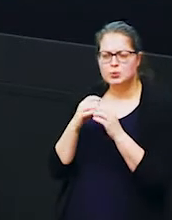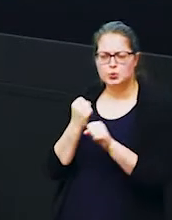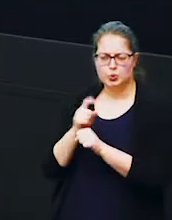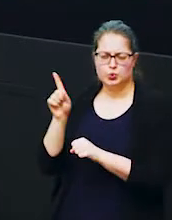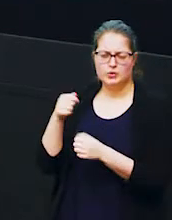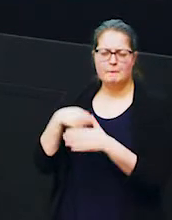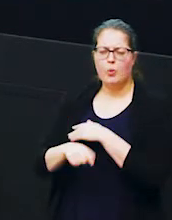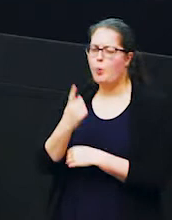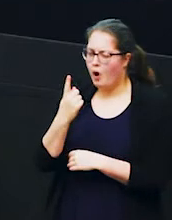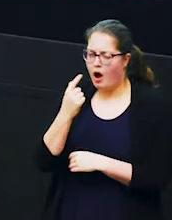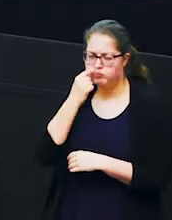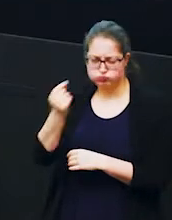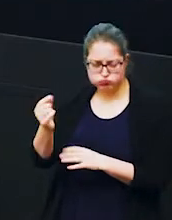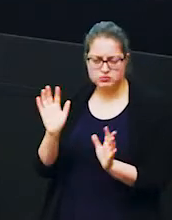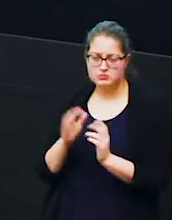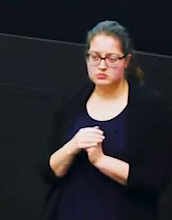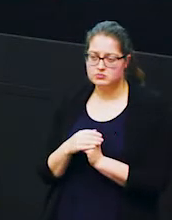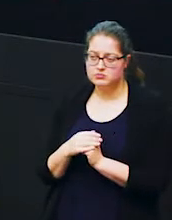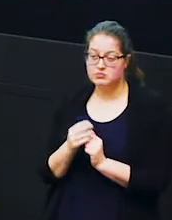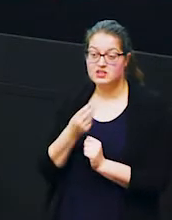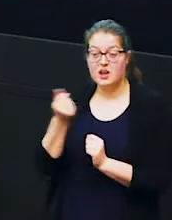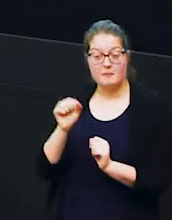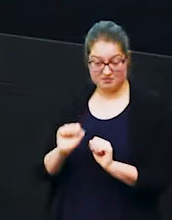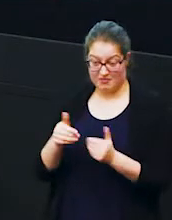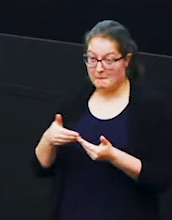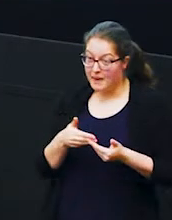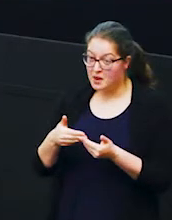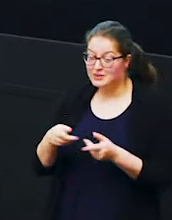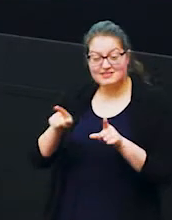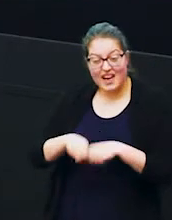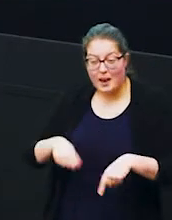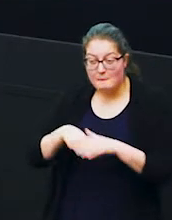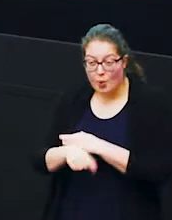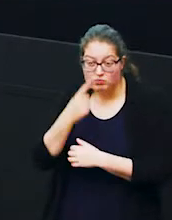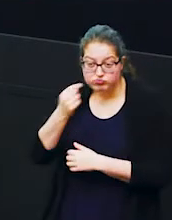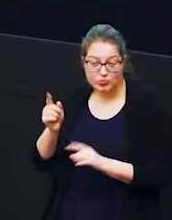tusk and we've seen that actually some of her her offspring have also only had one tusk as well so